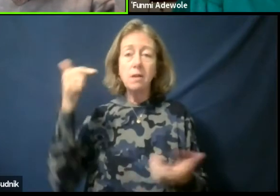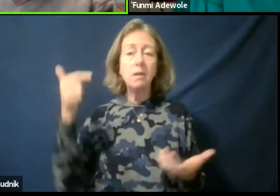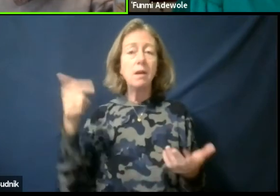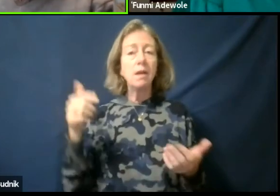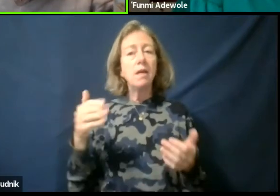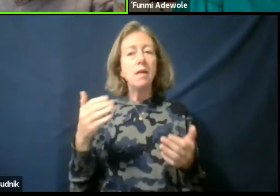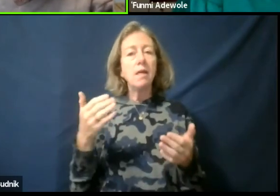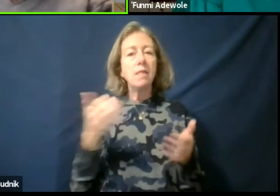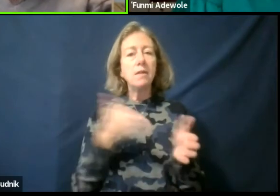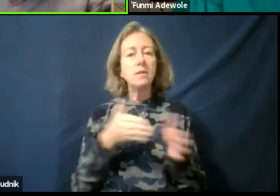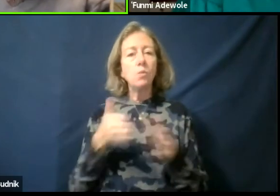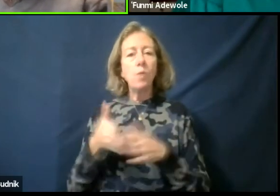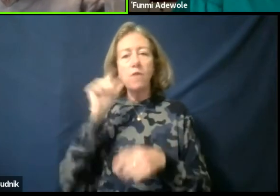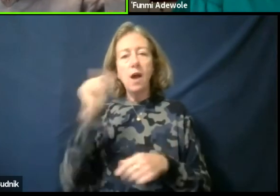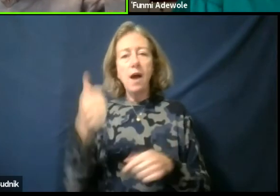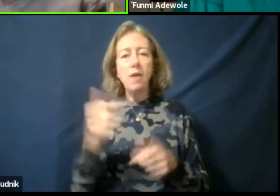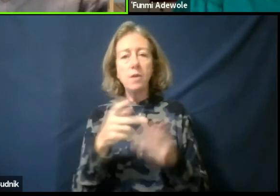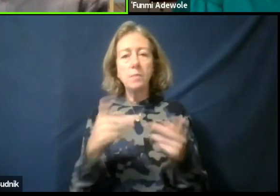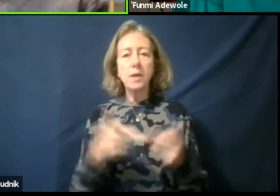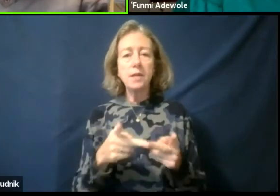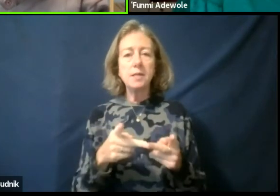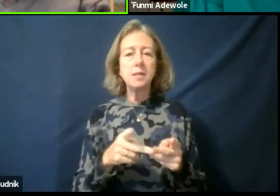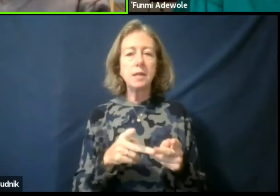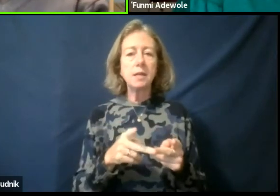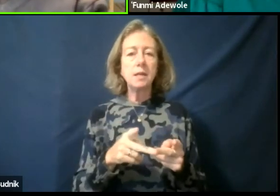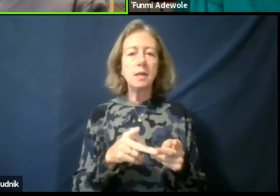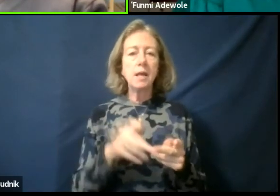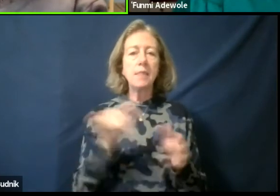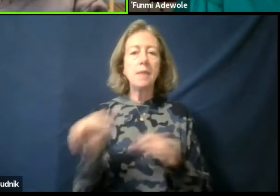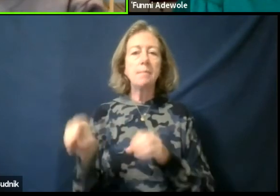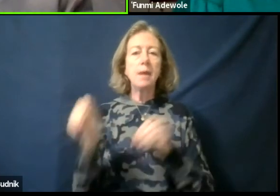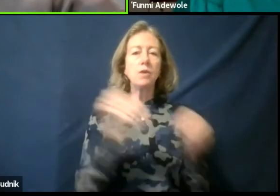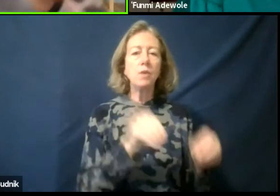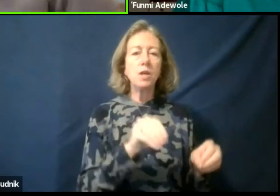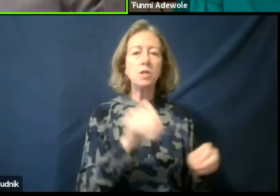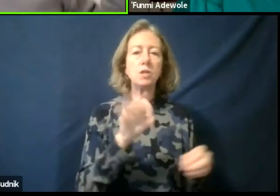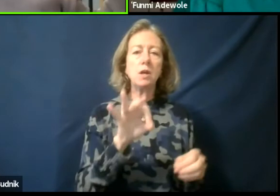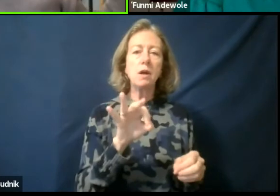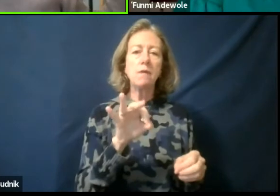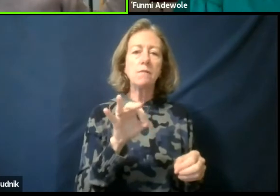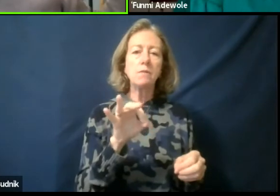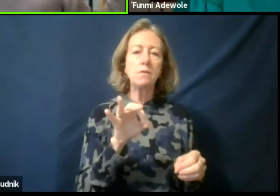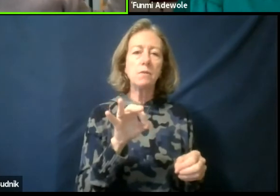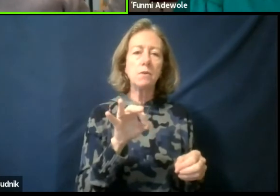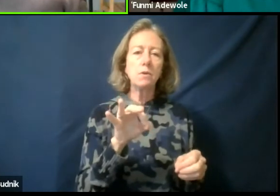you know all over the world, is that migration is sort of also opening up opportunities,